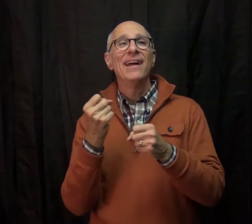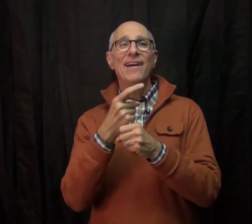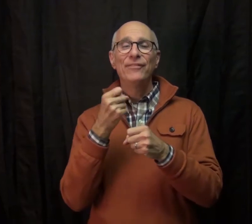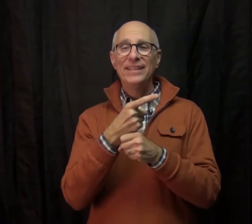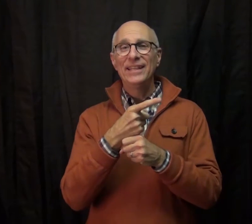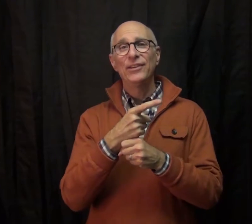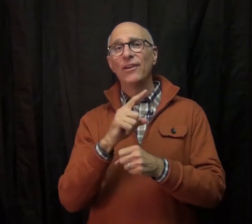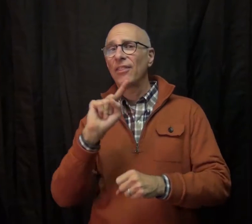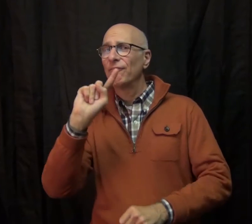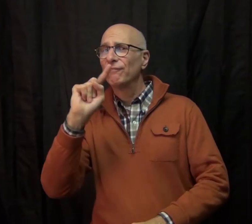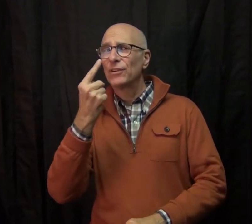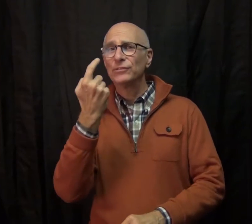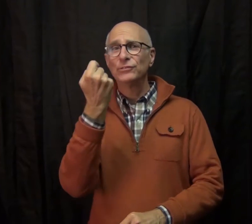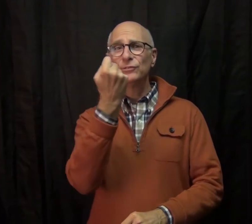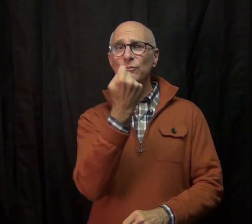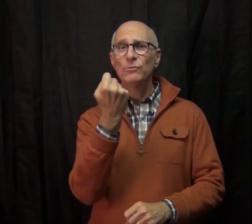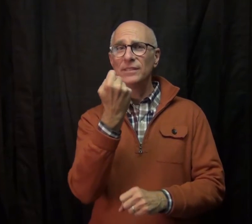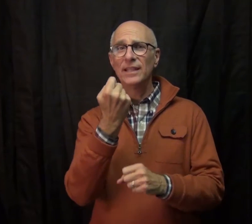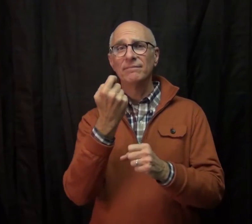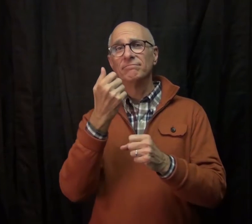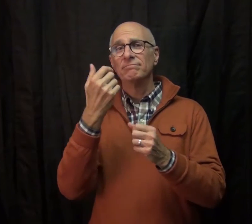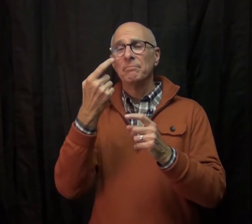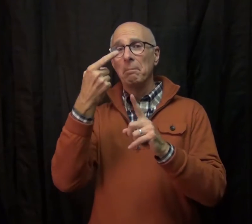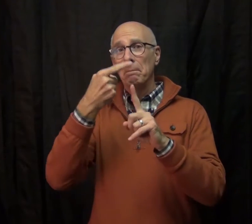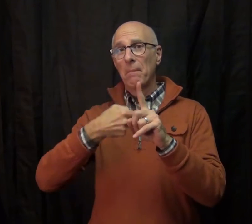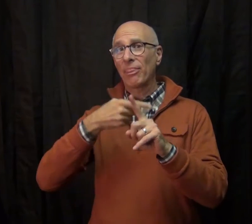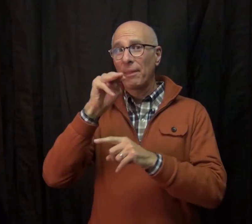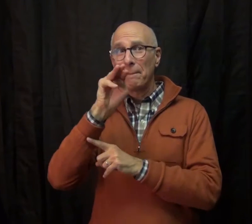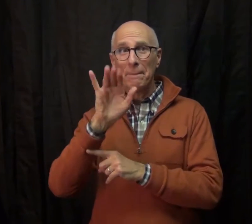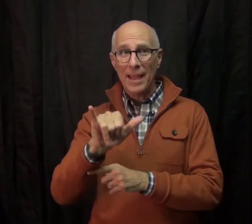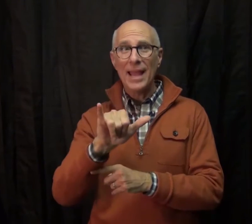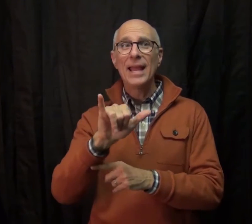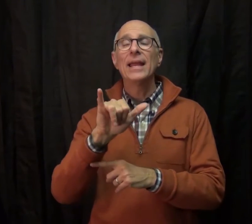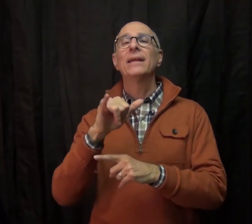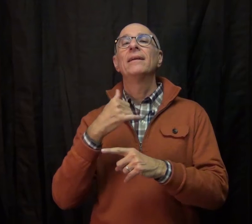Every year on the first Tuesdays of the month of May